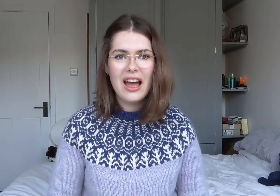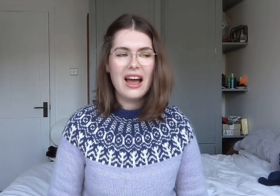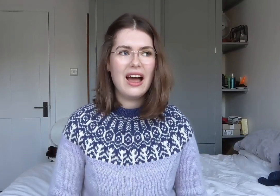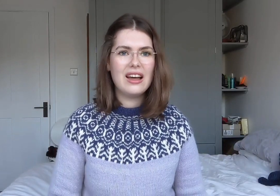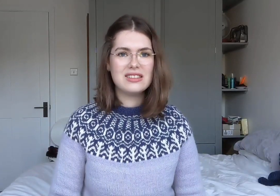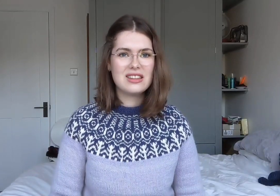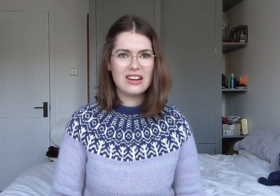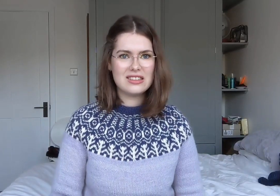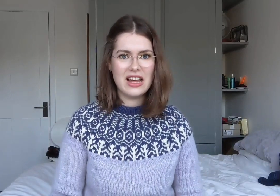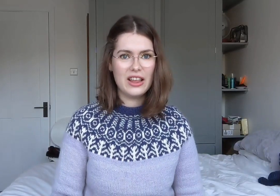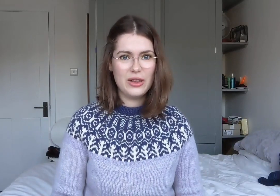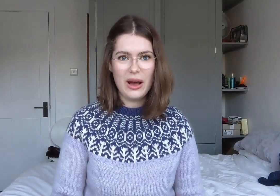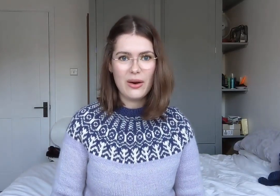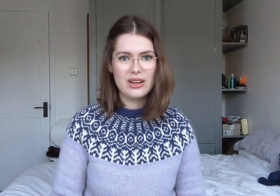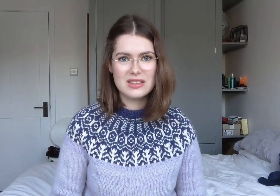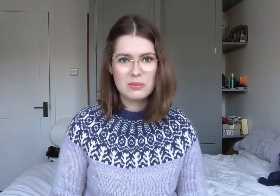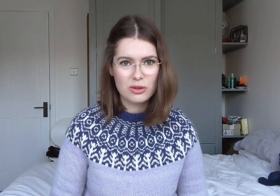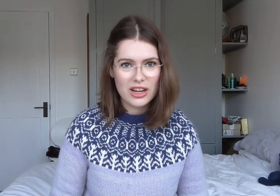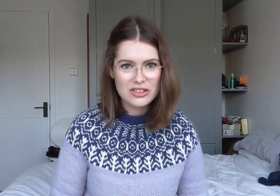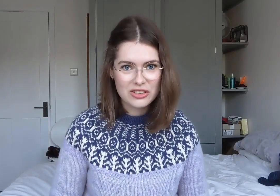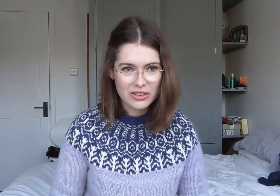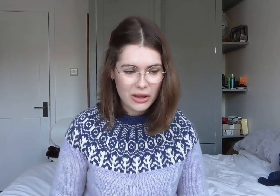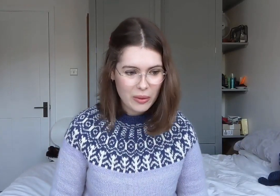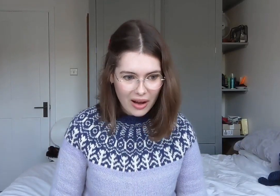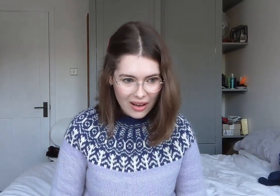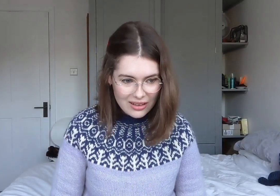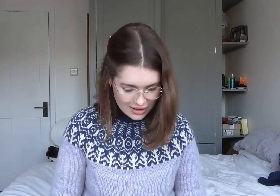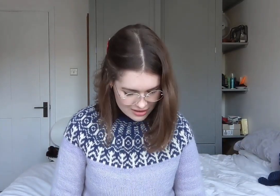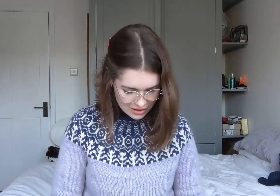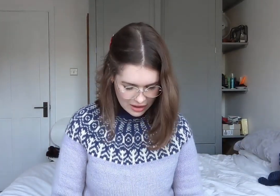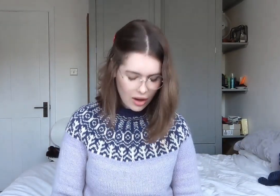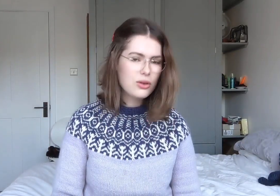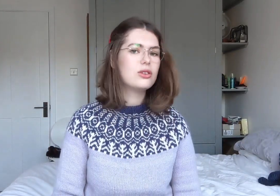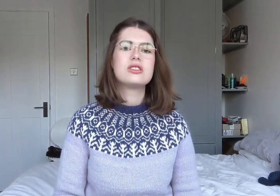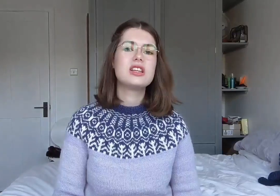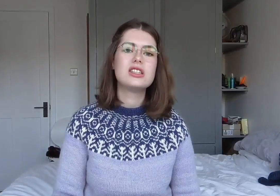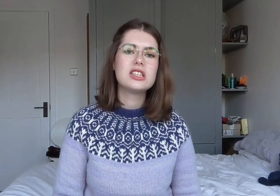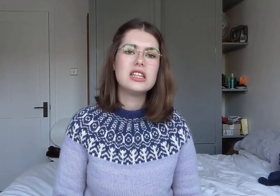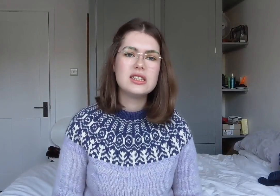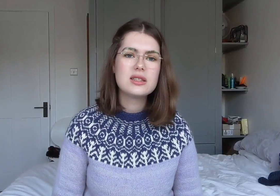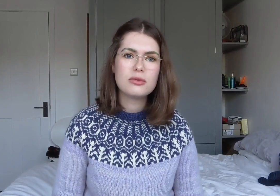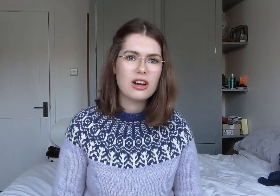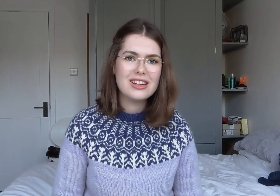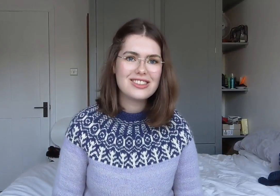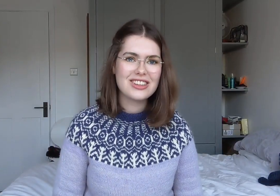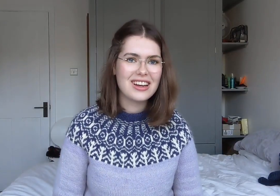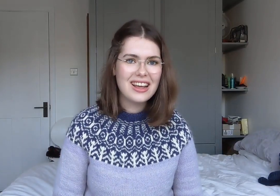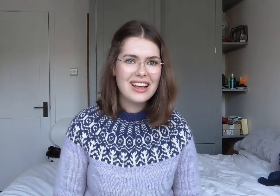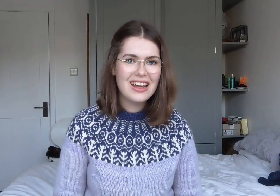and starts telling you how inspirational you are. 'You're such an inspiration'